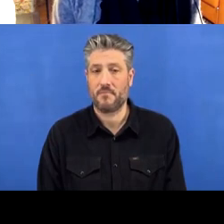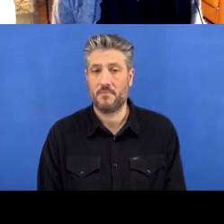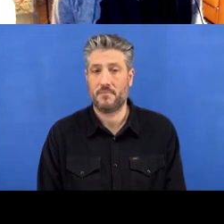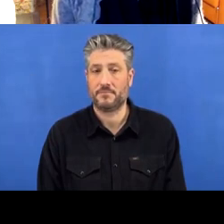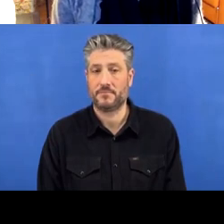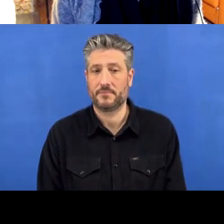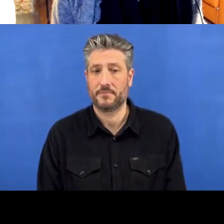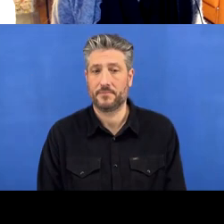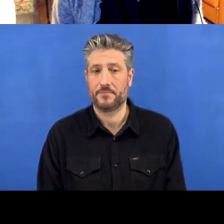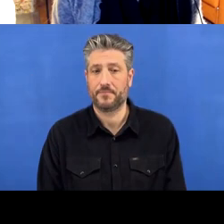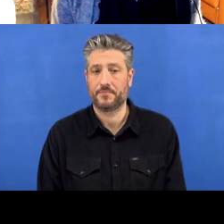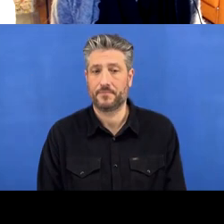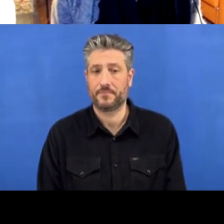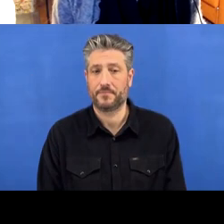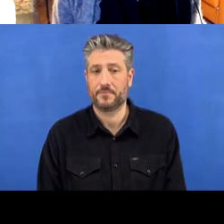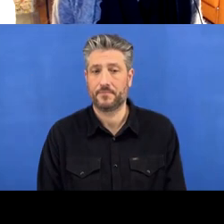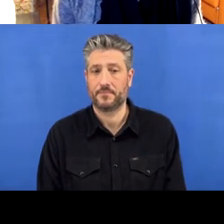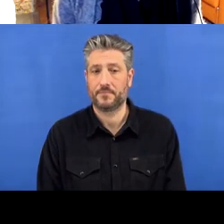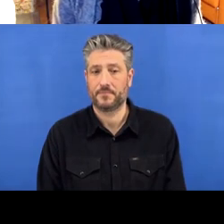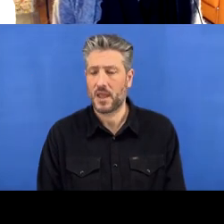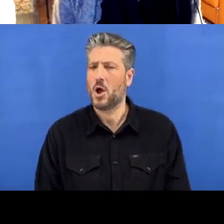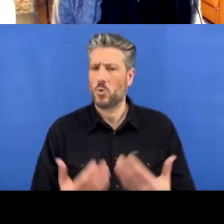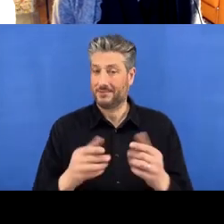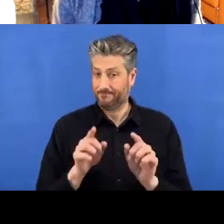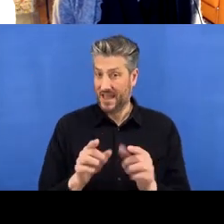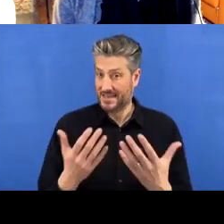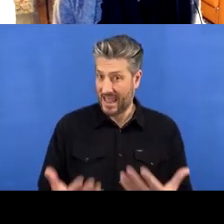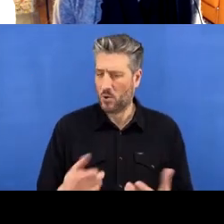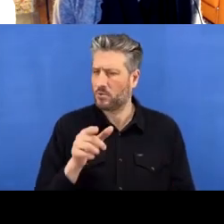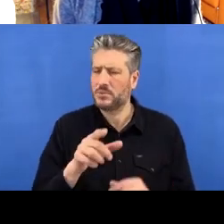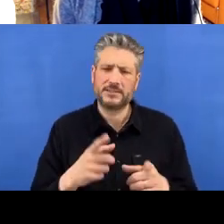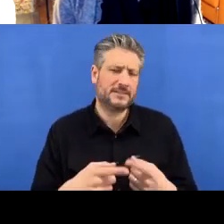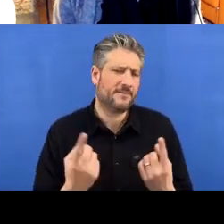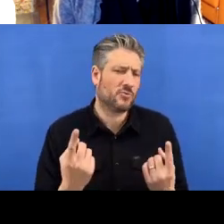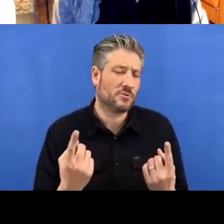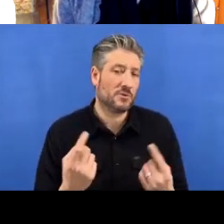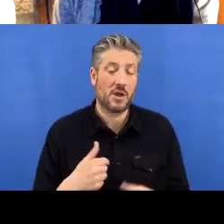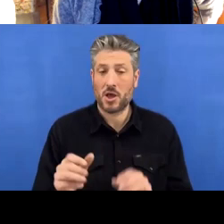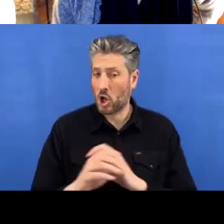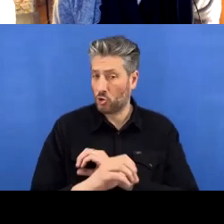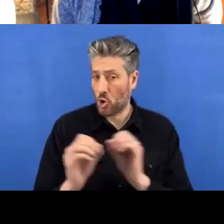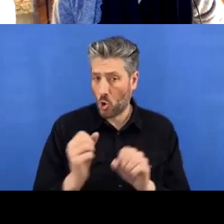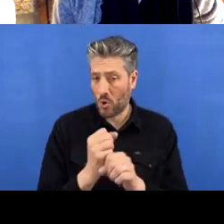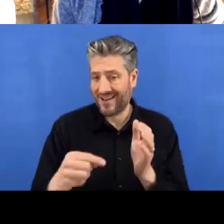And what's different this time is we don't have a Git panel in the top-right.